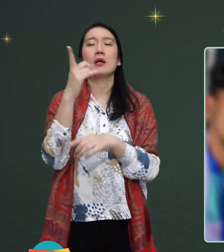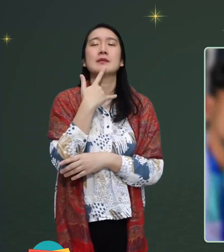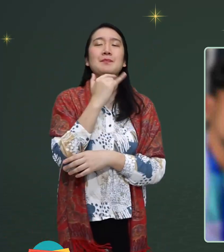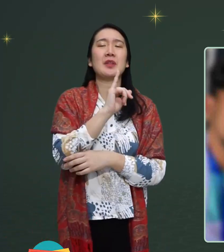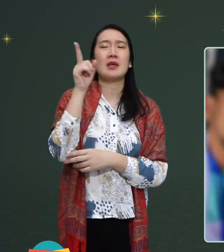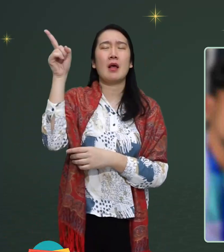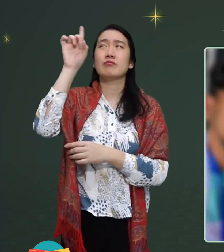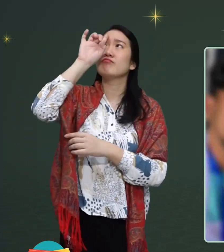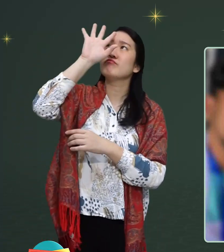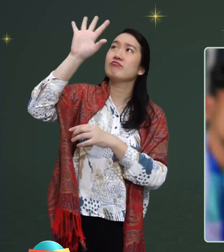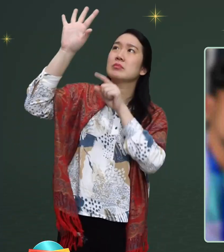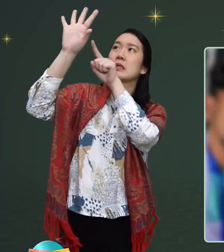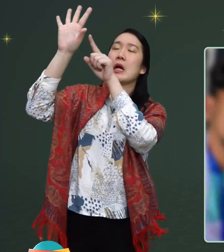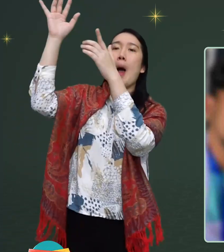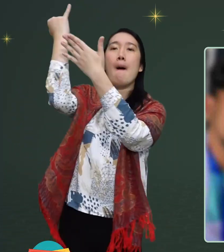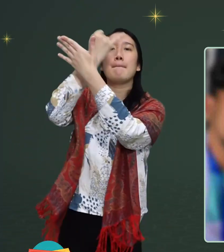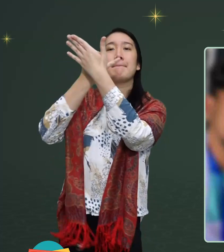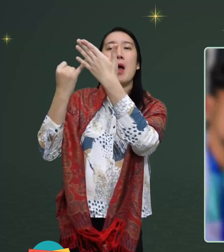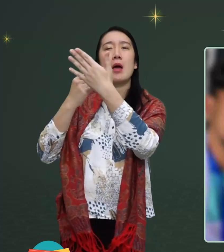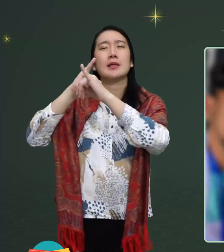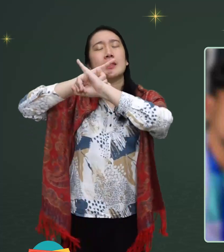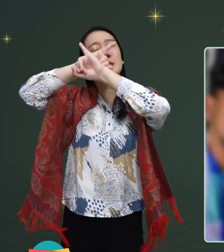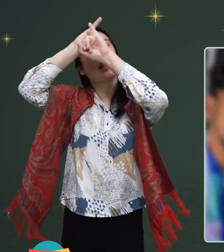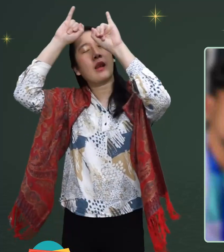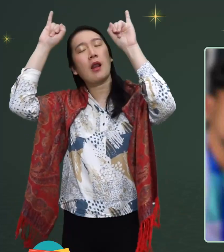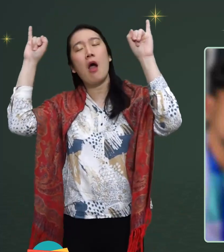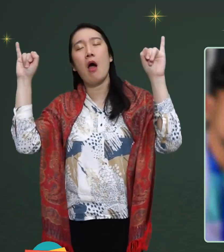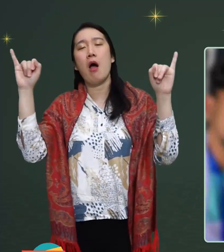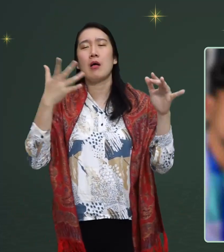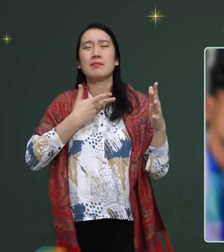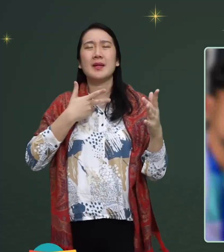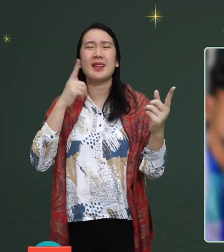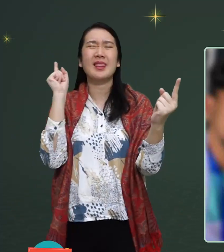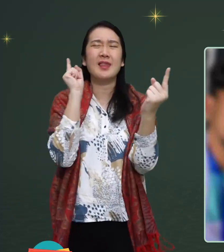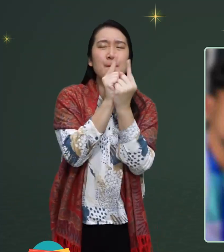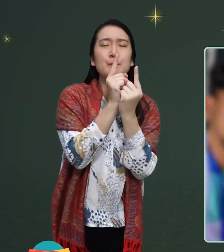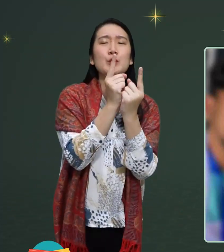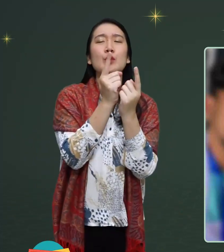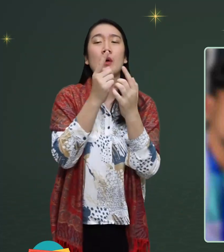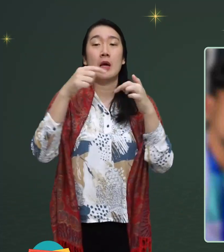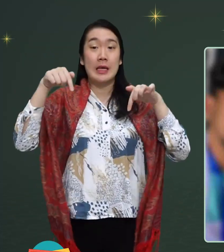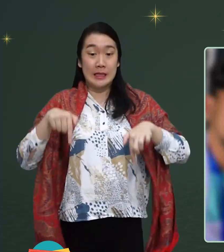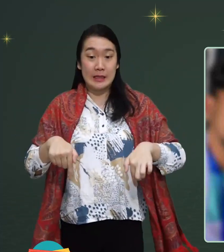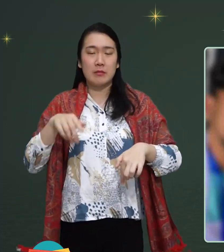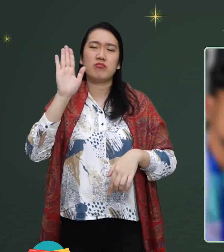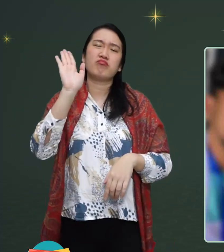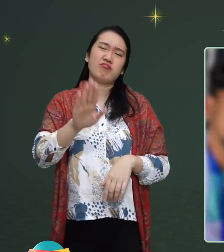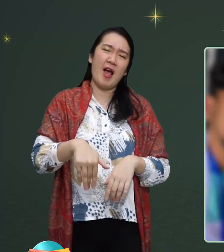he dreamed that the drawn beautiful until want to meet this.